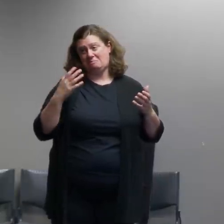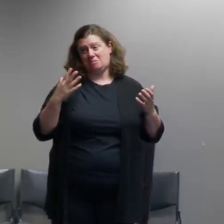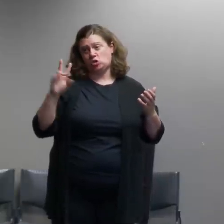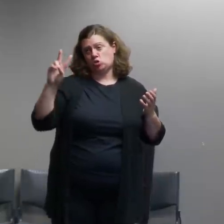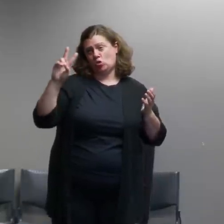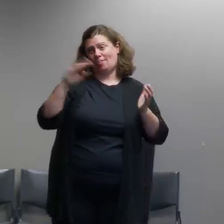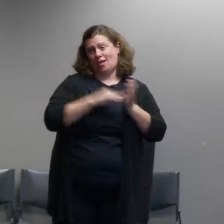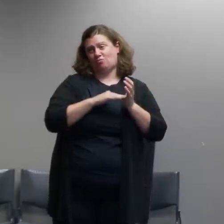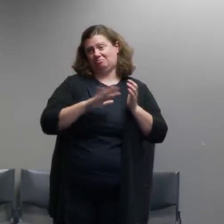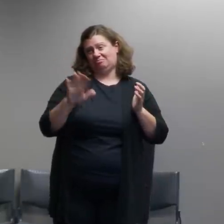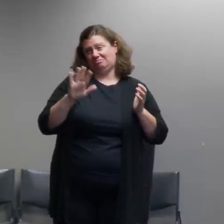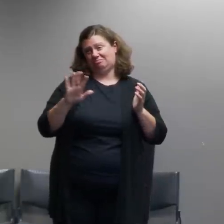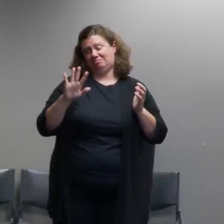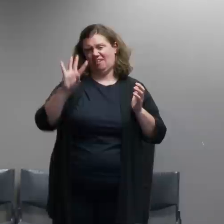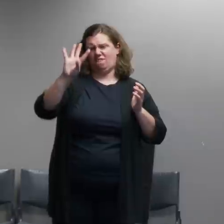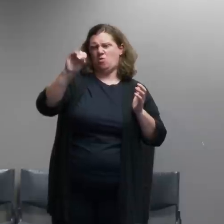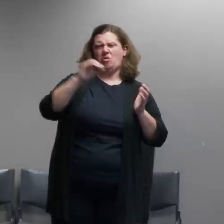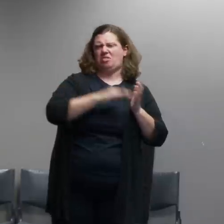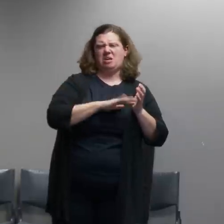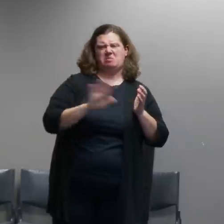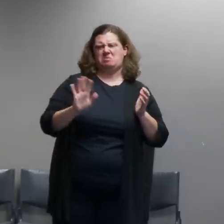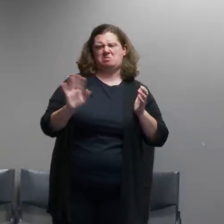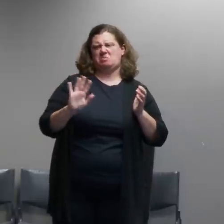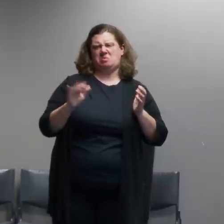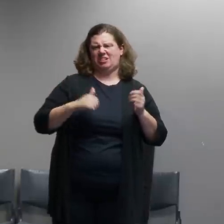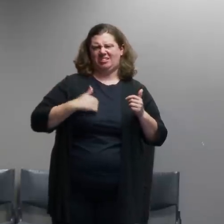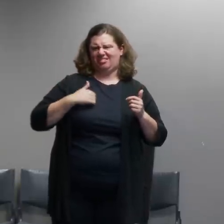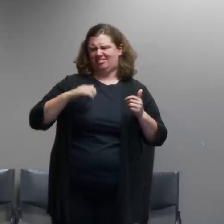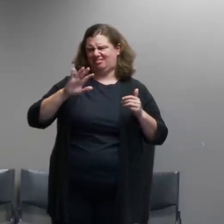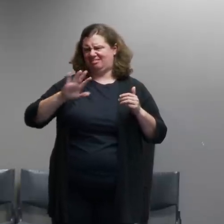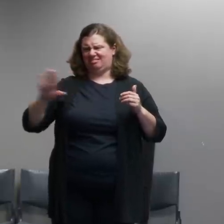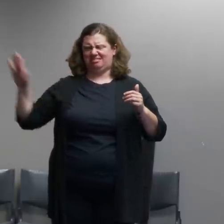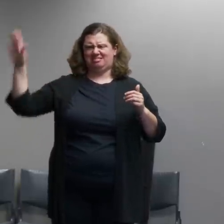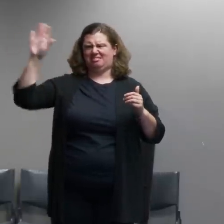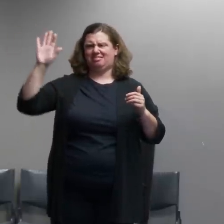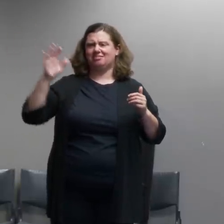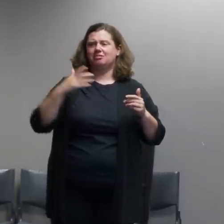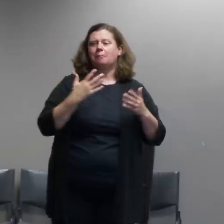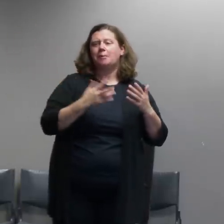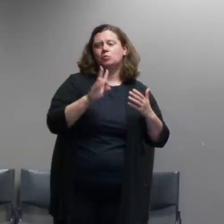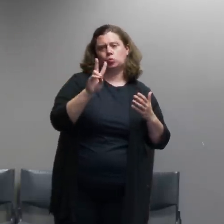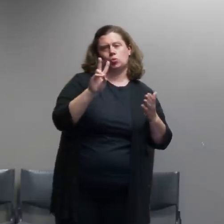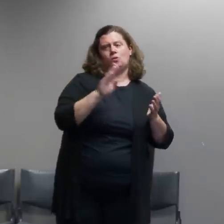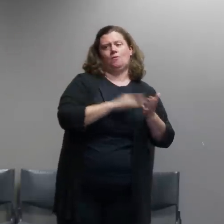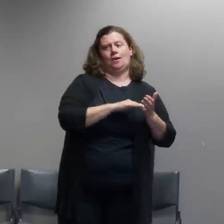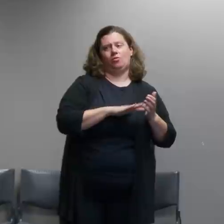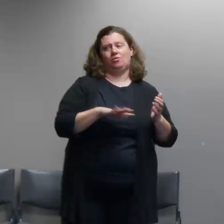who live in this city so i still don't believe that those actions represent the values of this community and this will be my